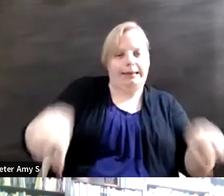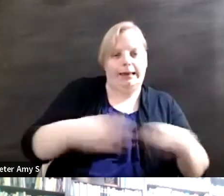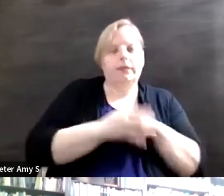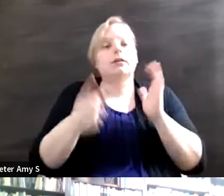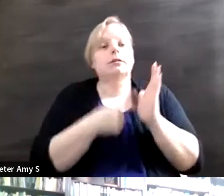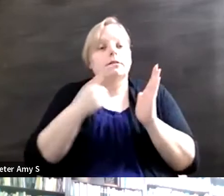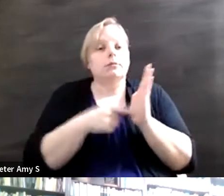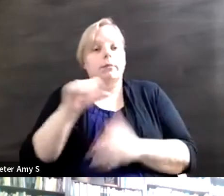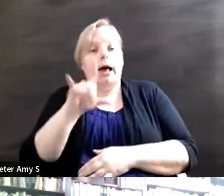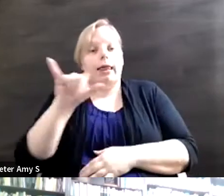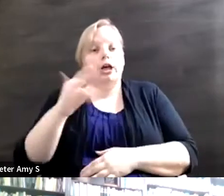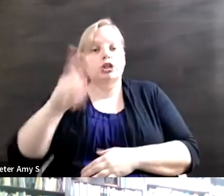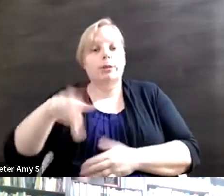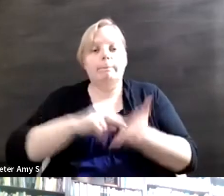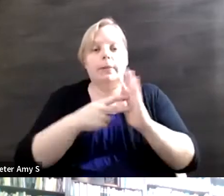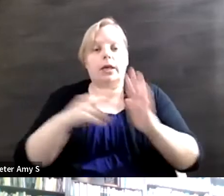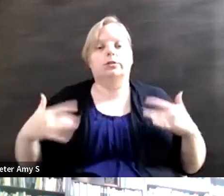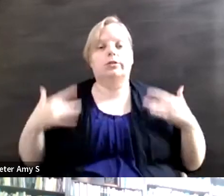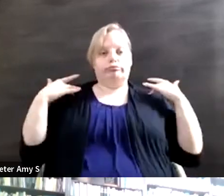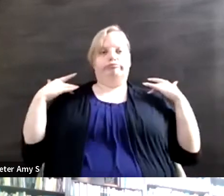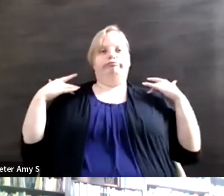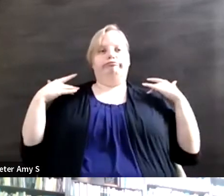stepping back and realizing you're not the right person to be speaking to this